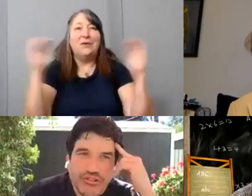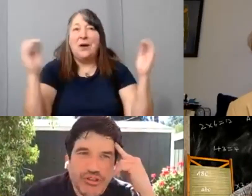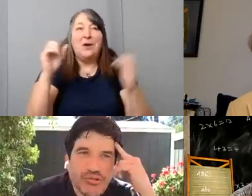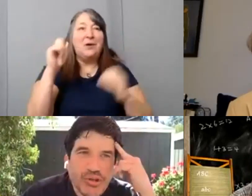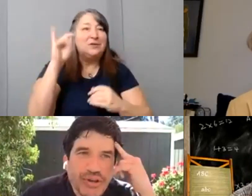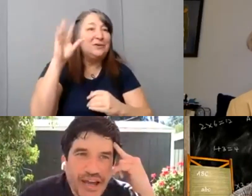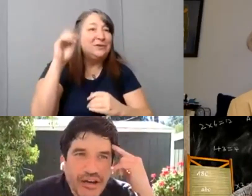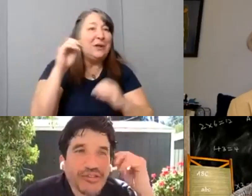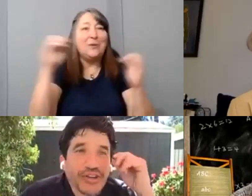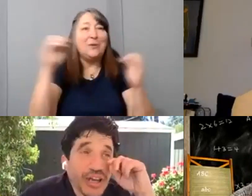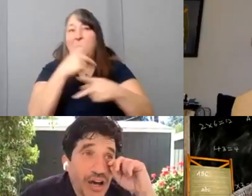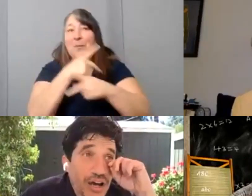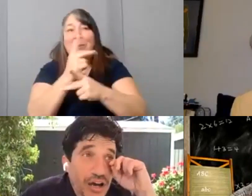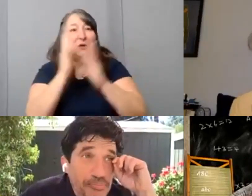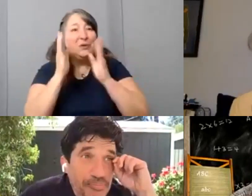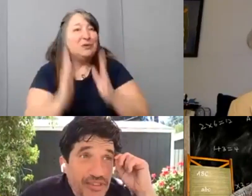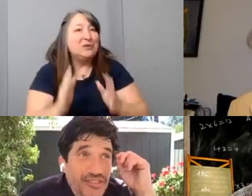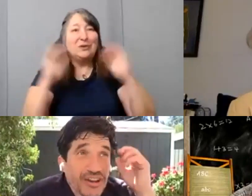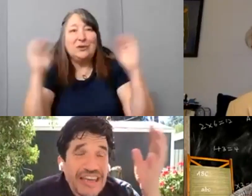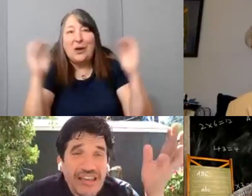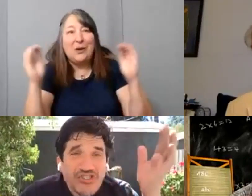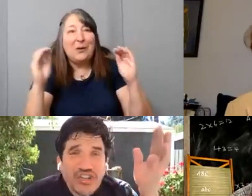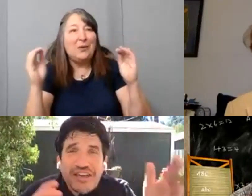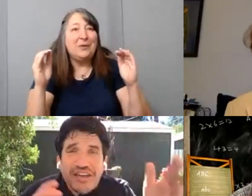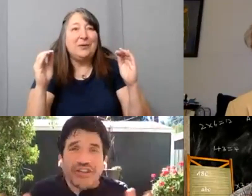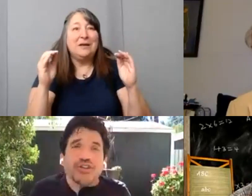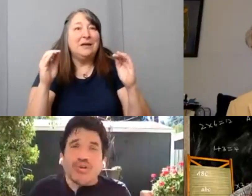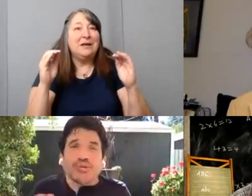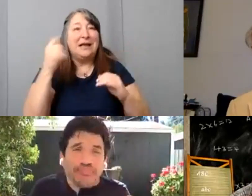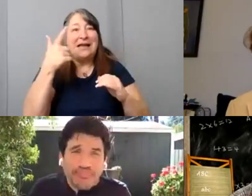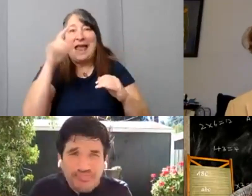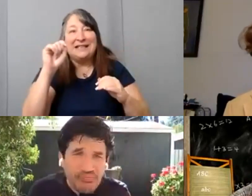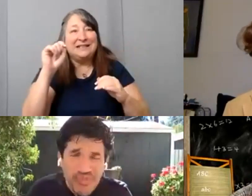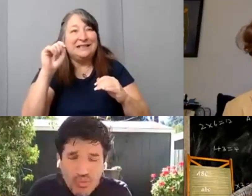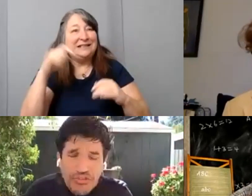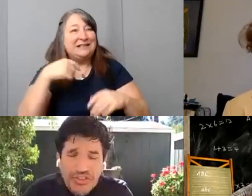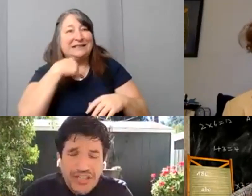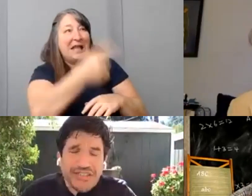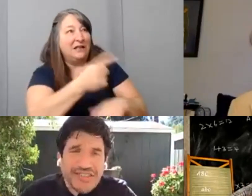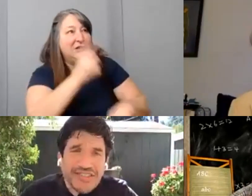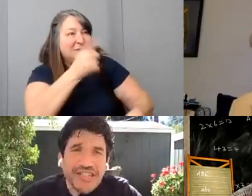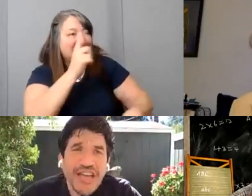You don't have um an agent telling you what they need to see.